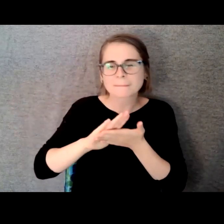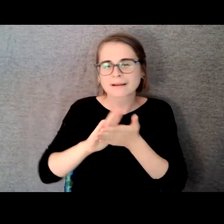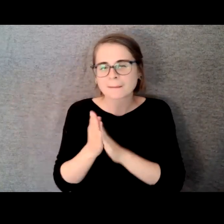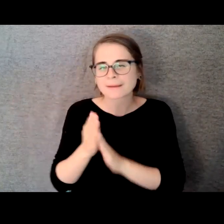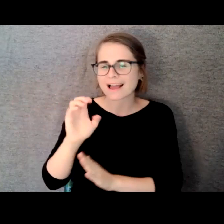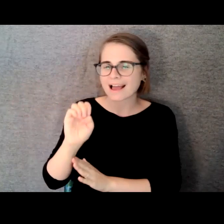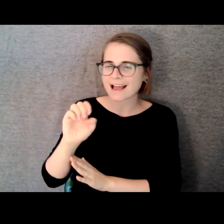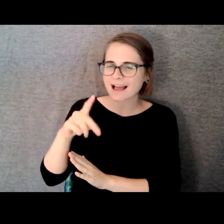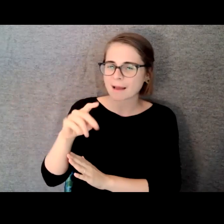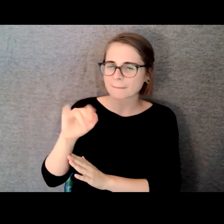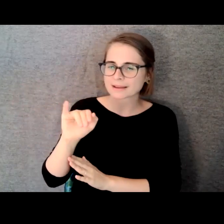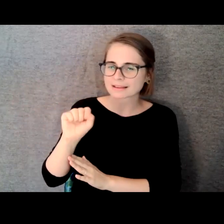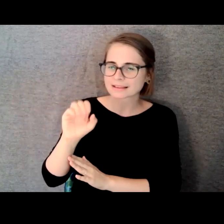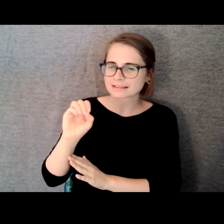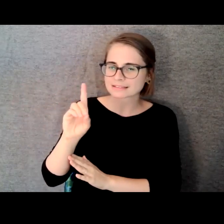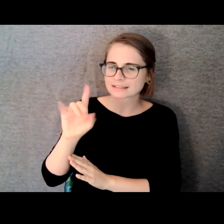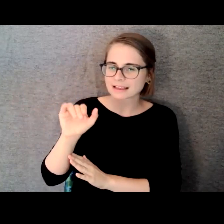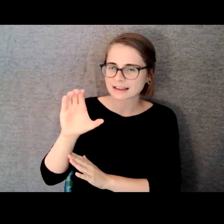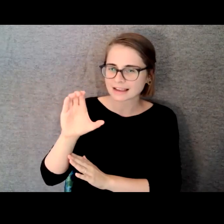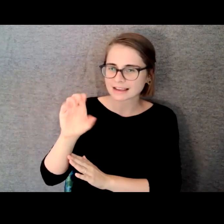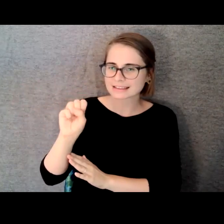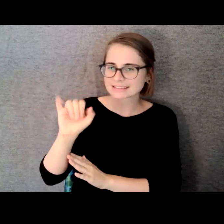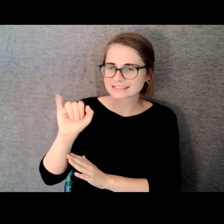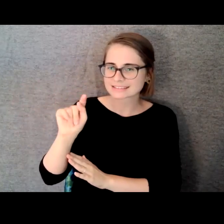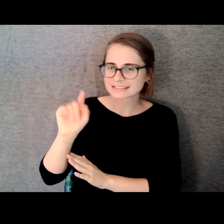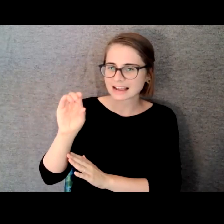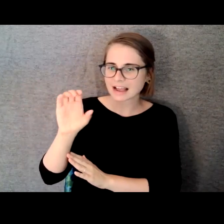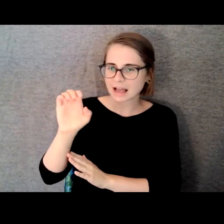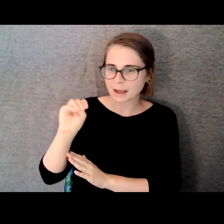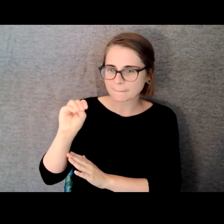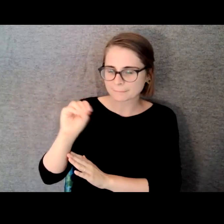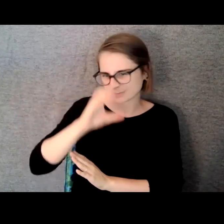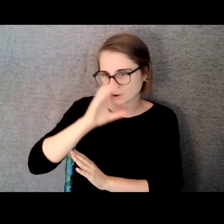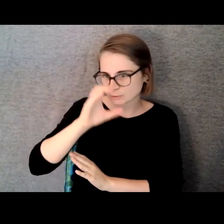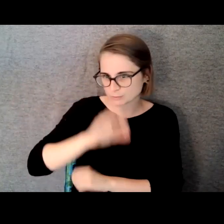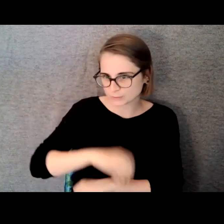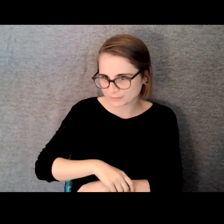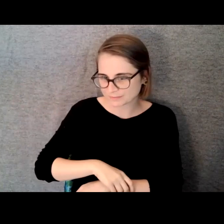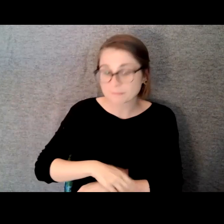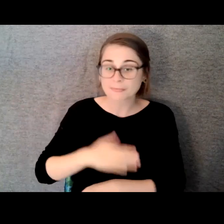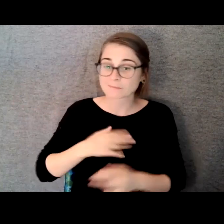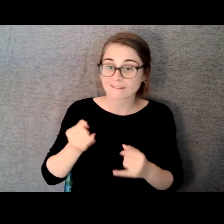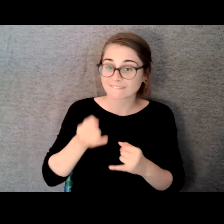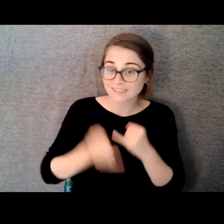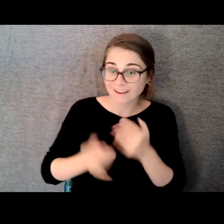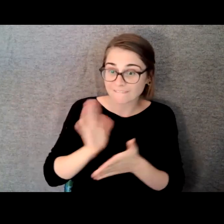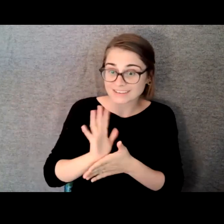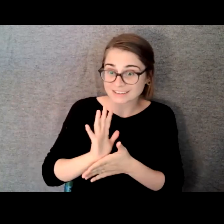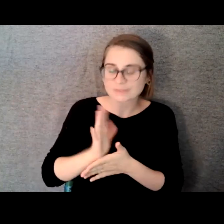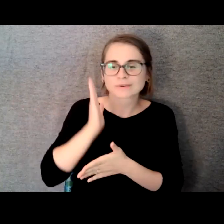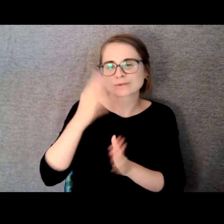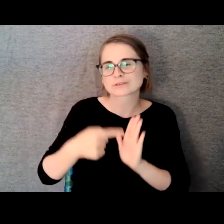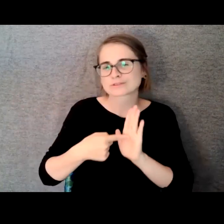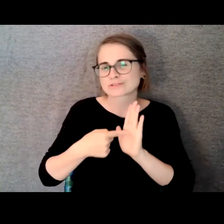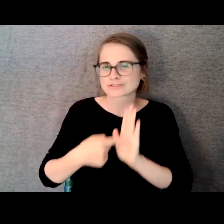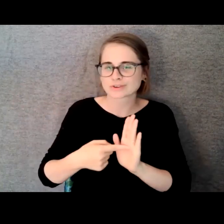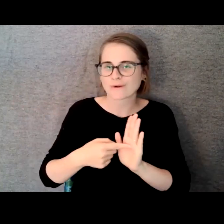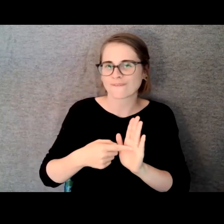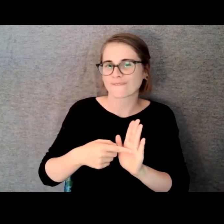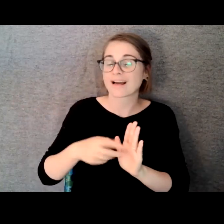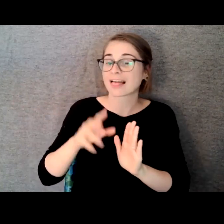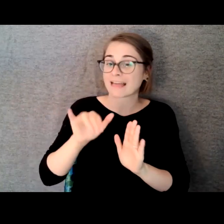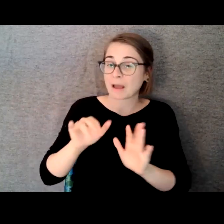sitcom and that's the final video which is a slide show of the theme song for the hopefully